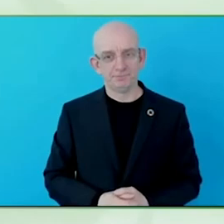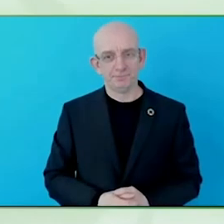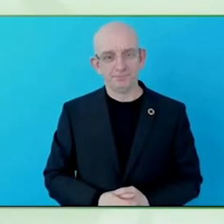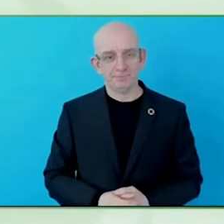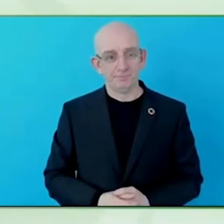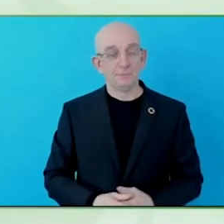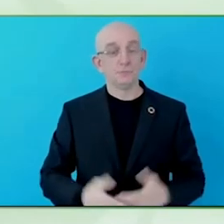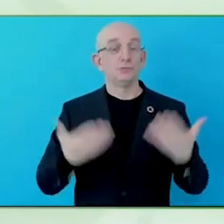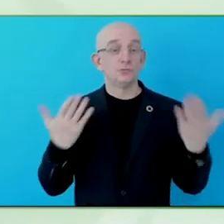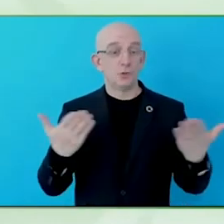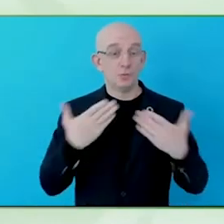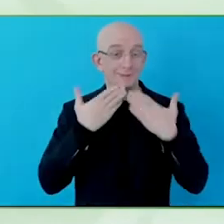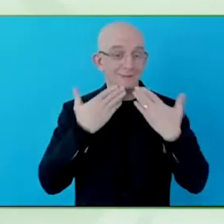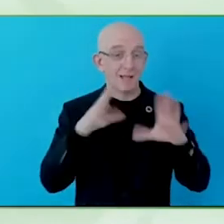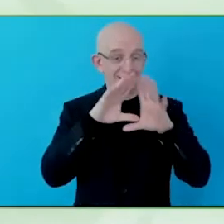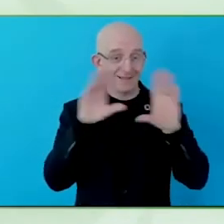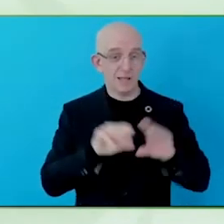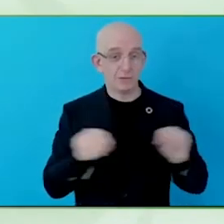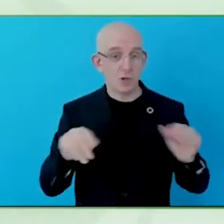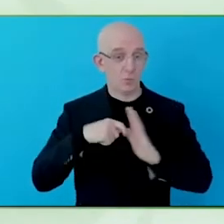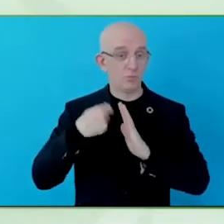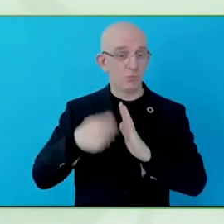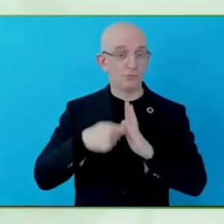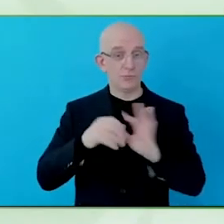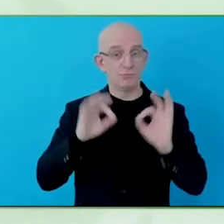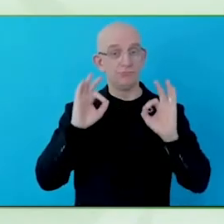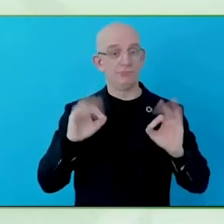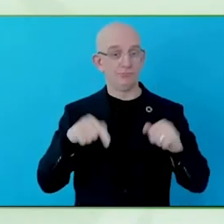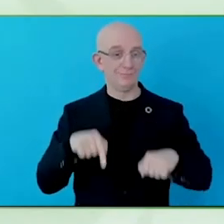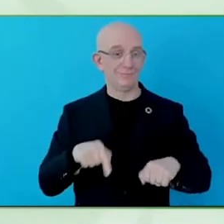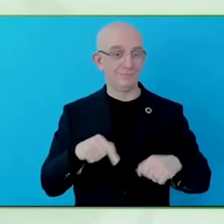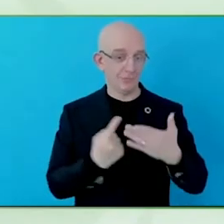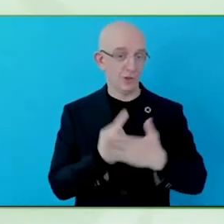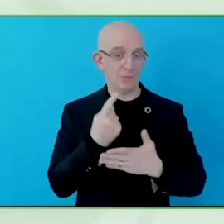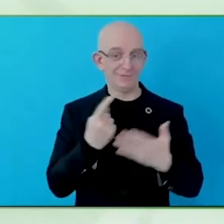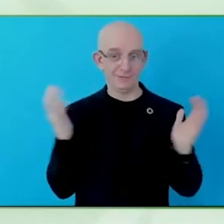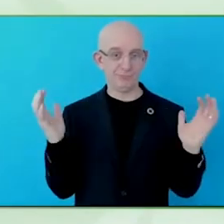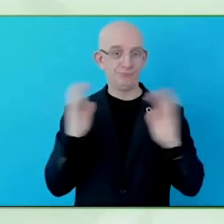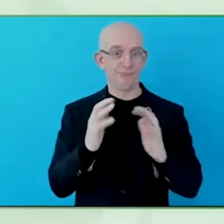Launch partners at the moment include Access Israel, and in